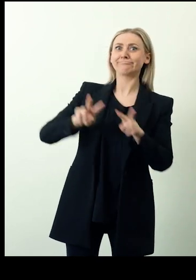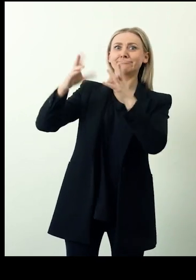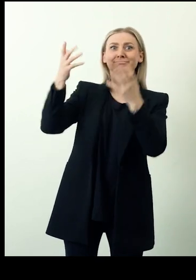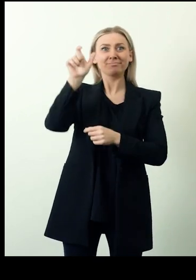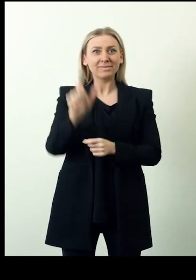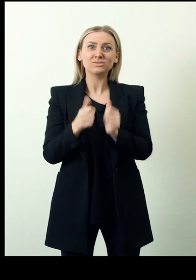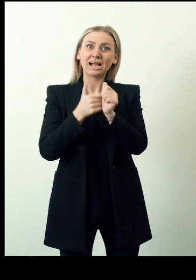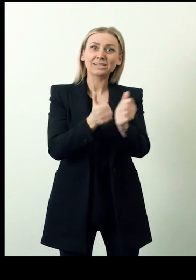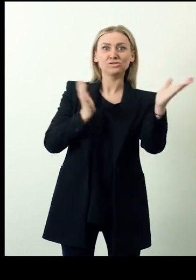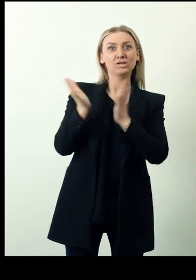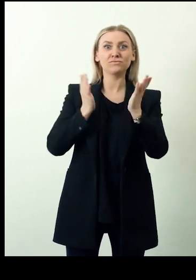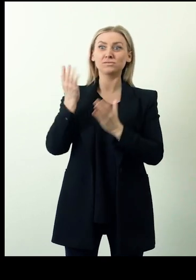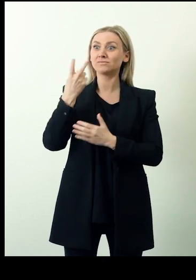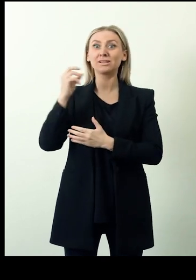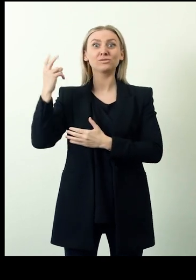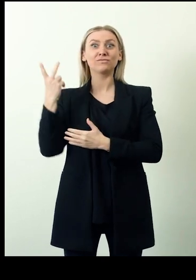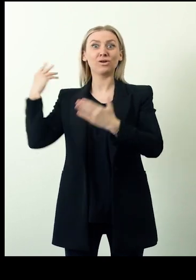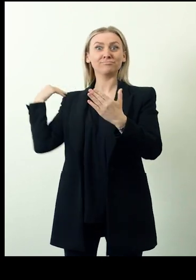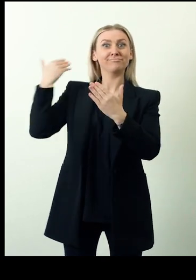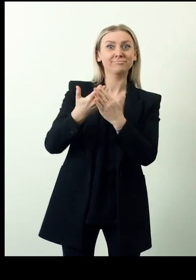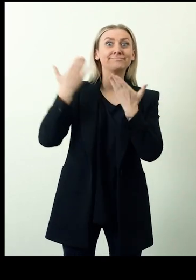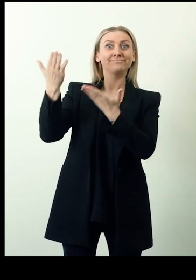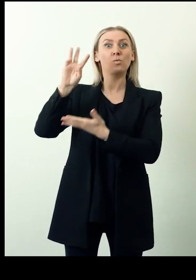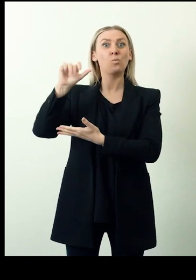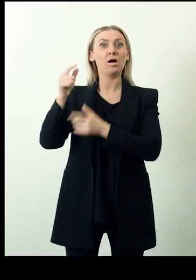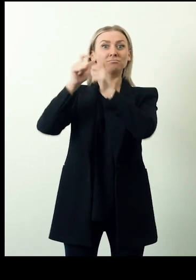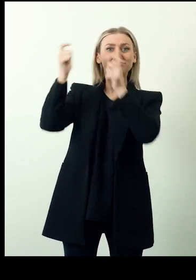operating a high flexibility model of personal assistance service since 2002.